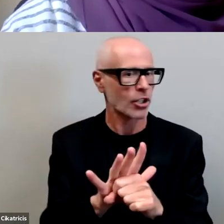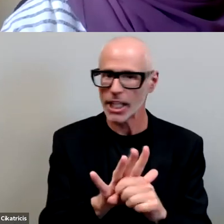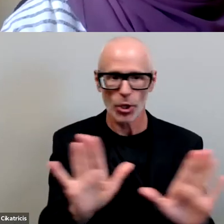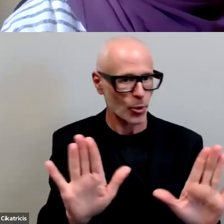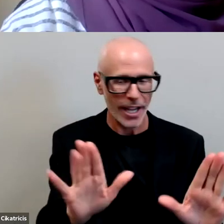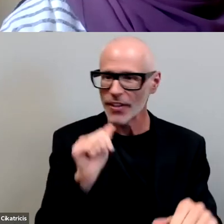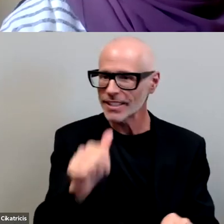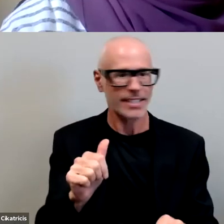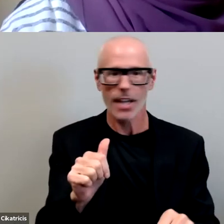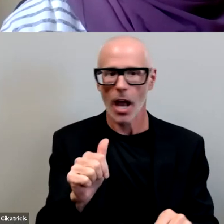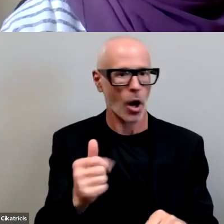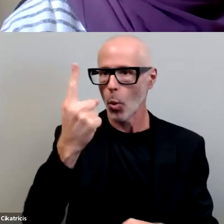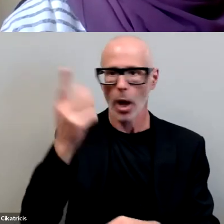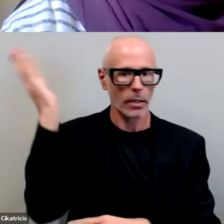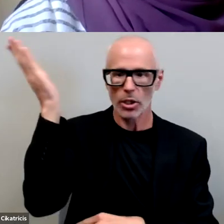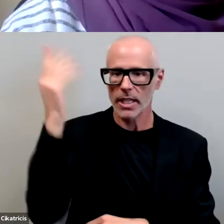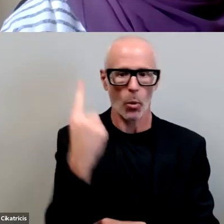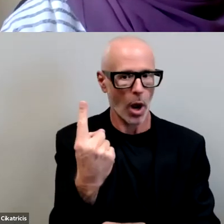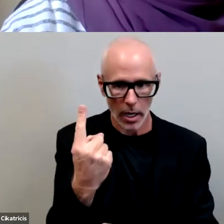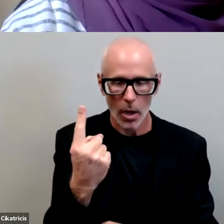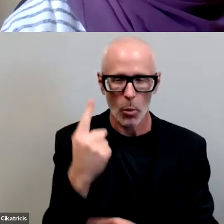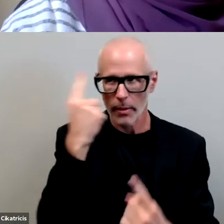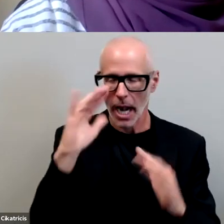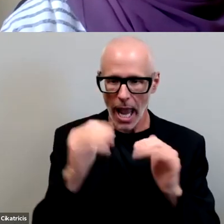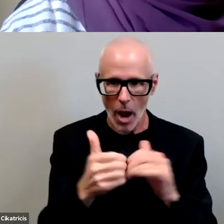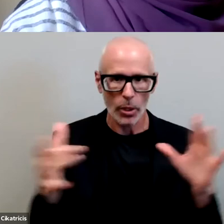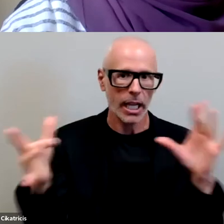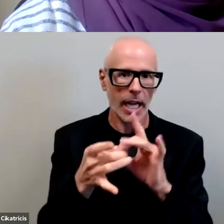a one-off that we are thinking about how to connect this to our roadmap work we have a